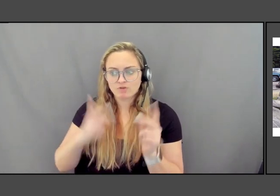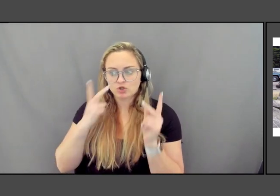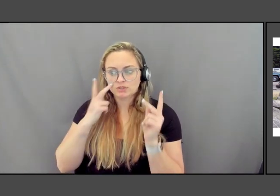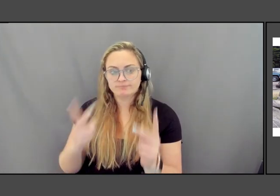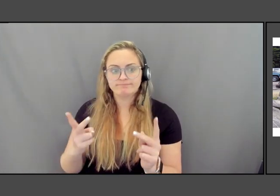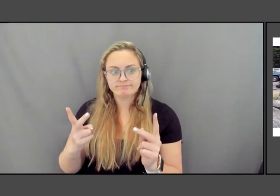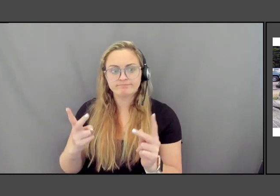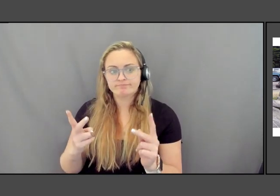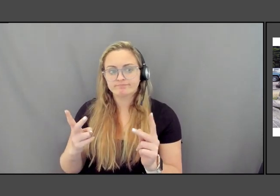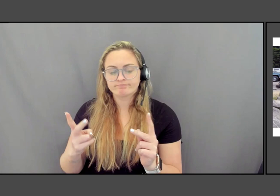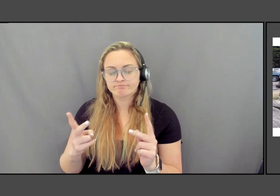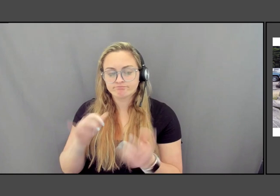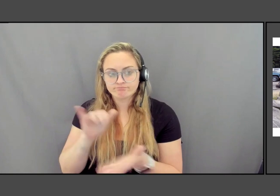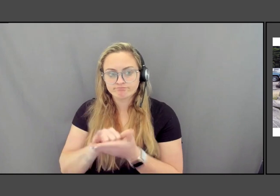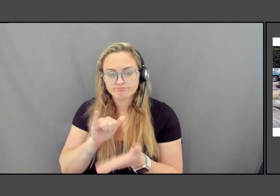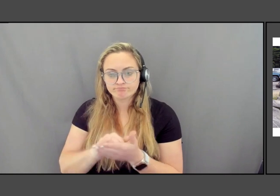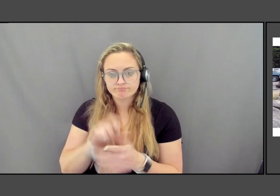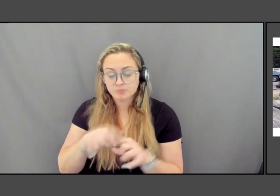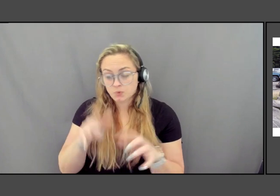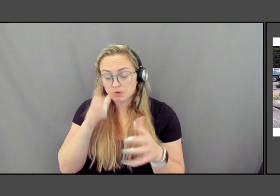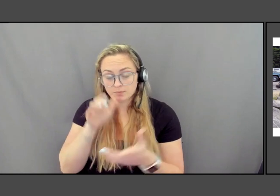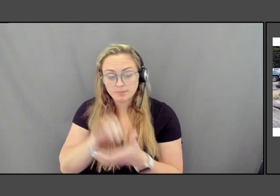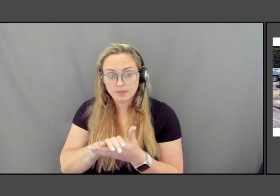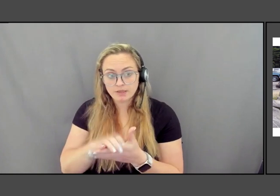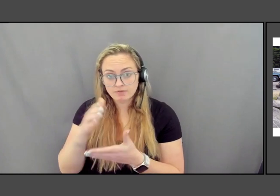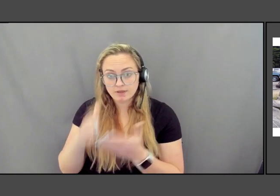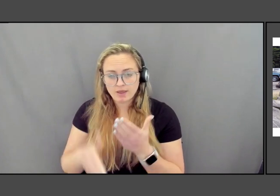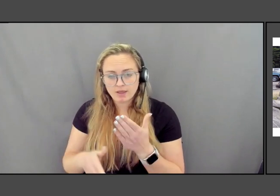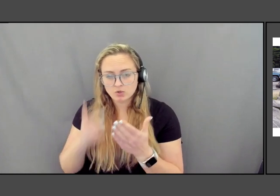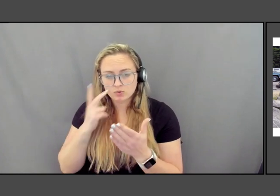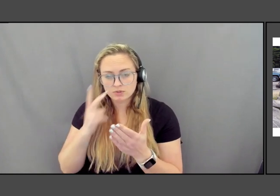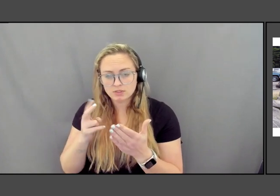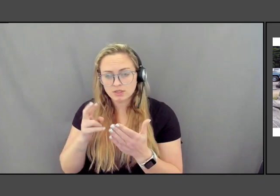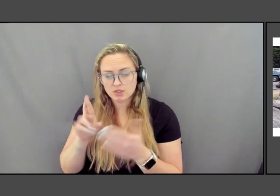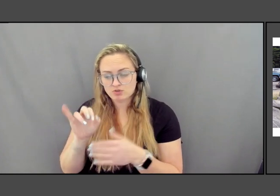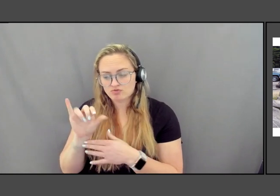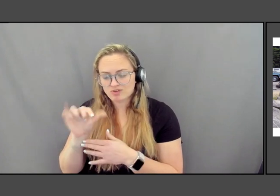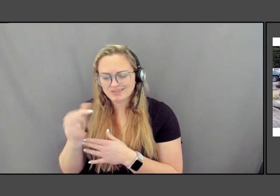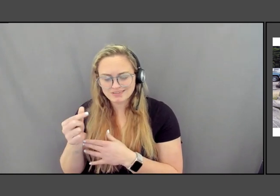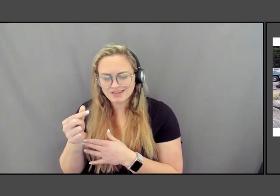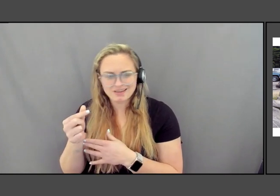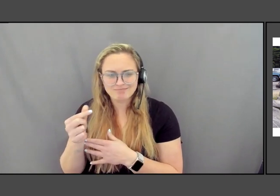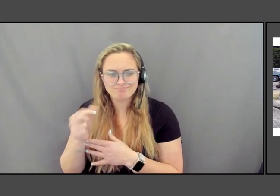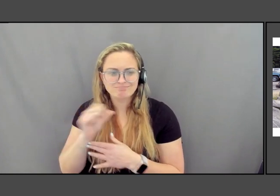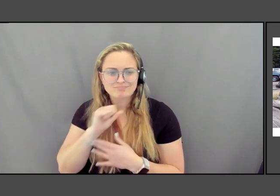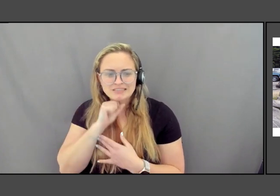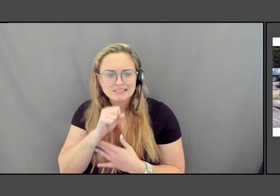and the end of the parking lot was this rusting stainless steel fish cutting sink.